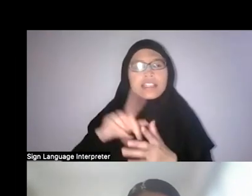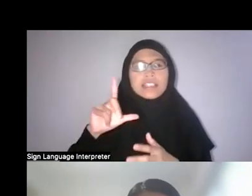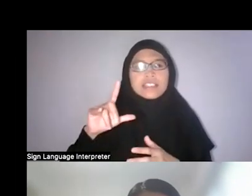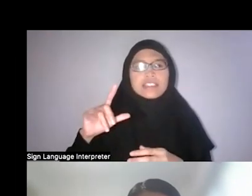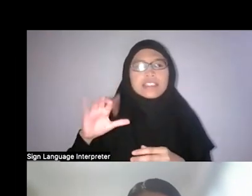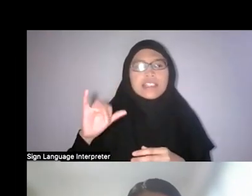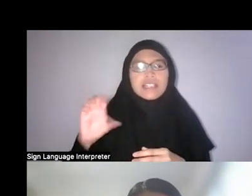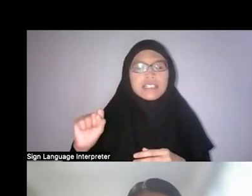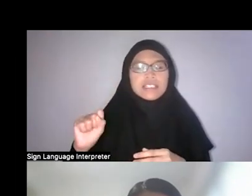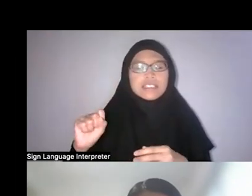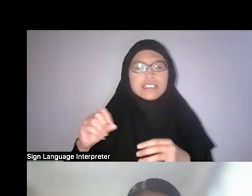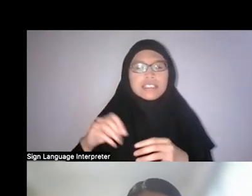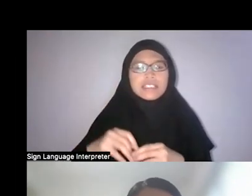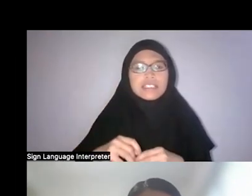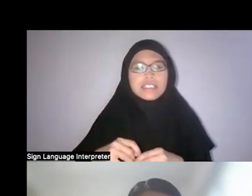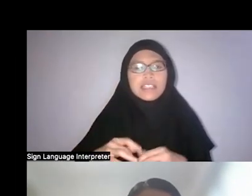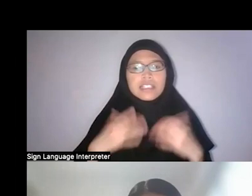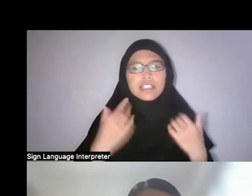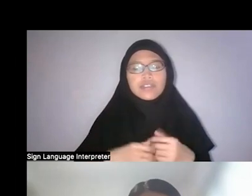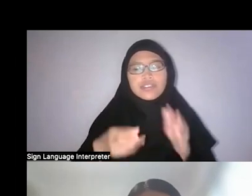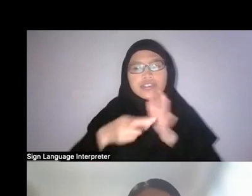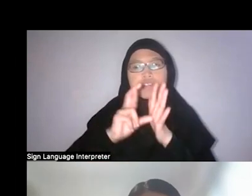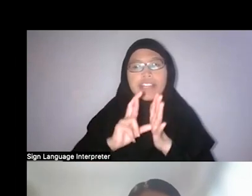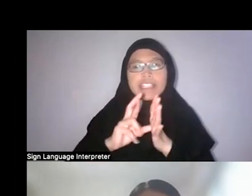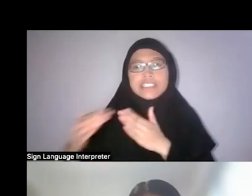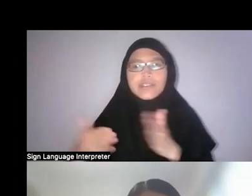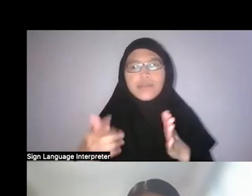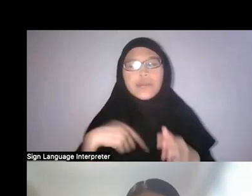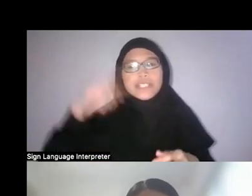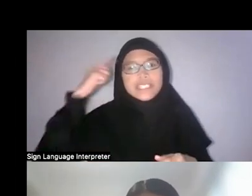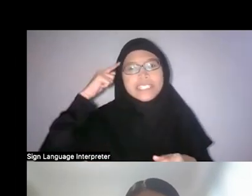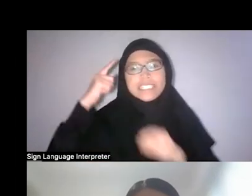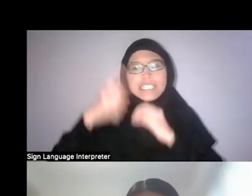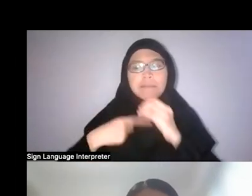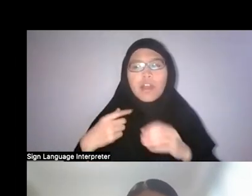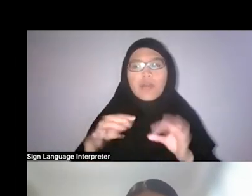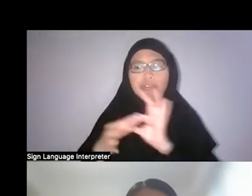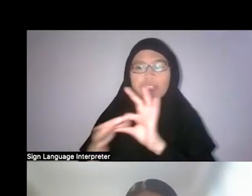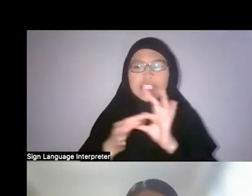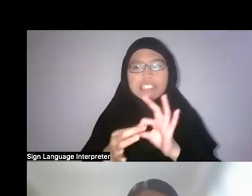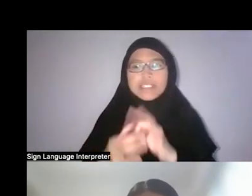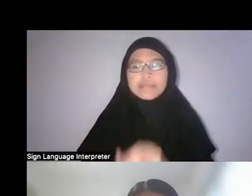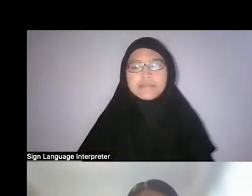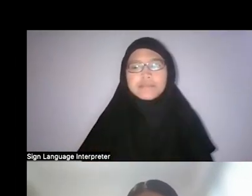revising the way we think of our relationship to our environment.